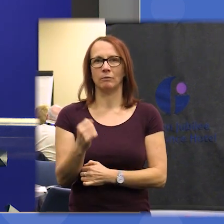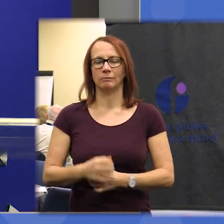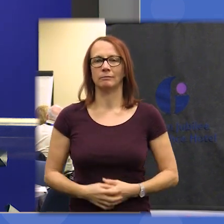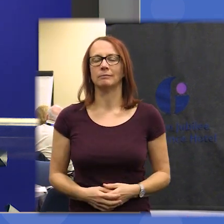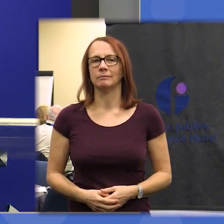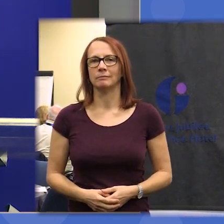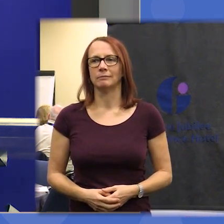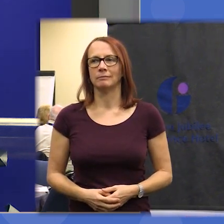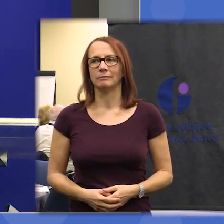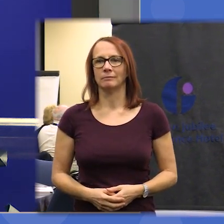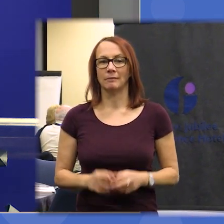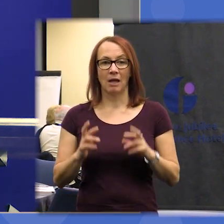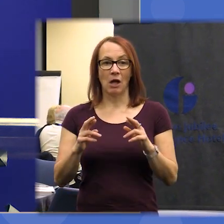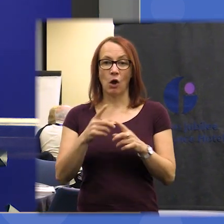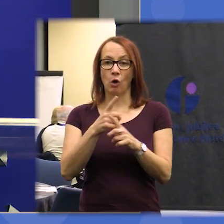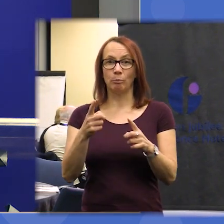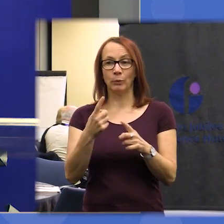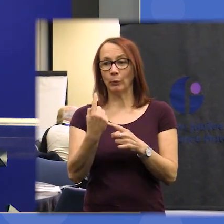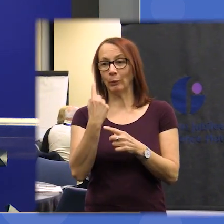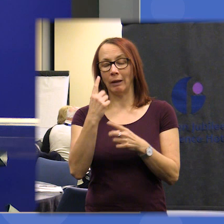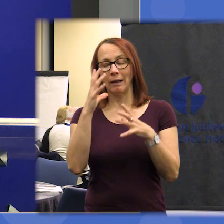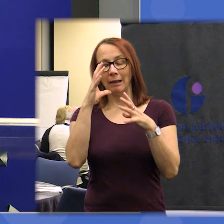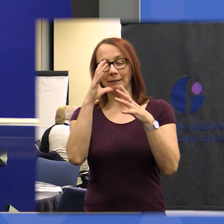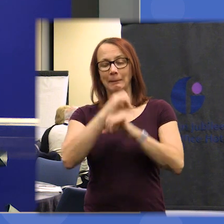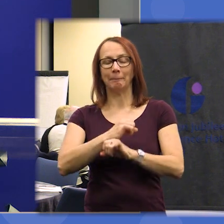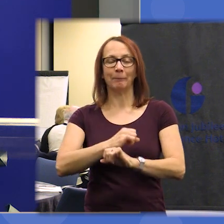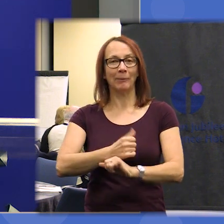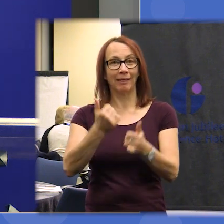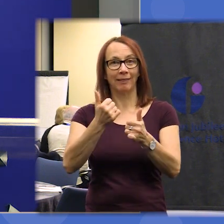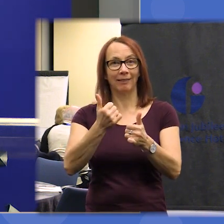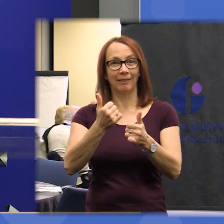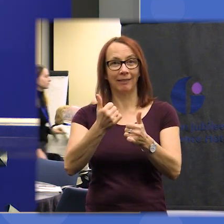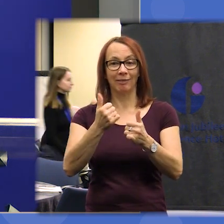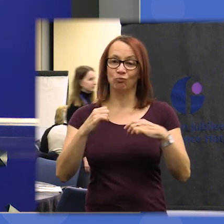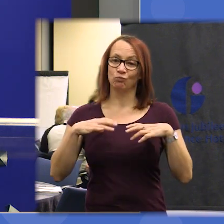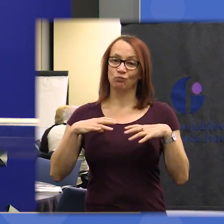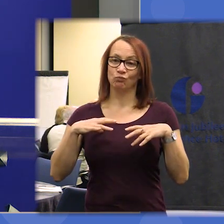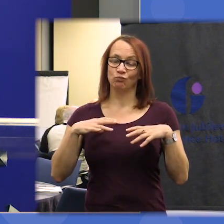trust everybody did have a good sleep last night yes we are rested and ready